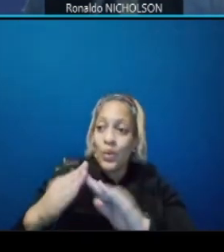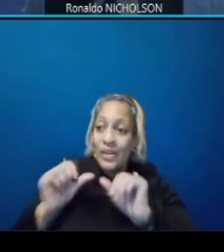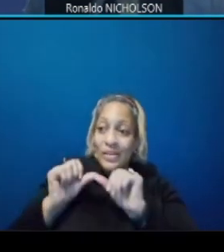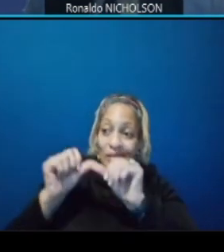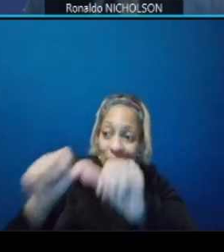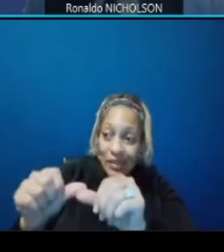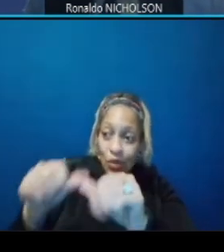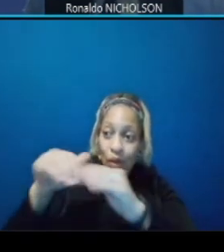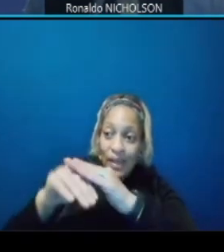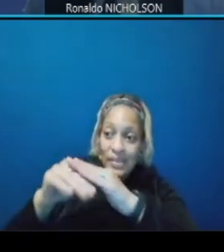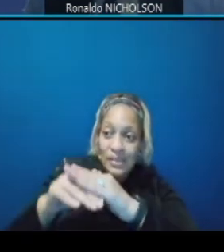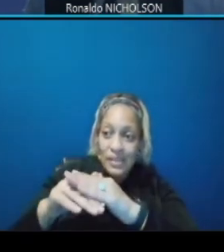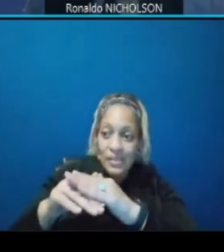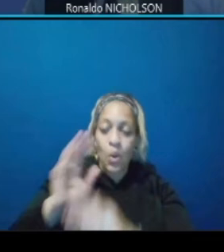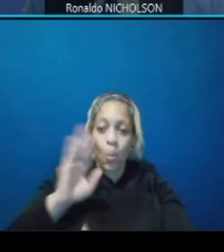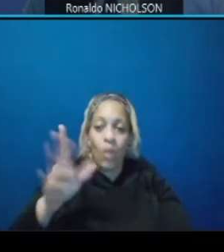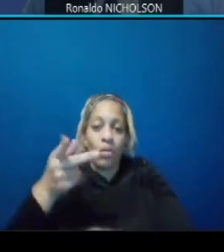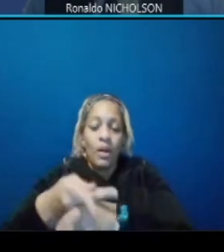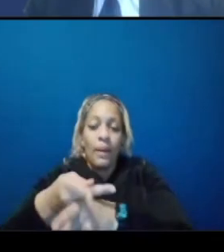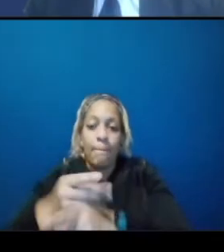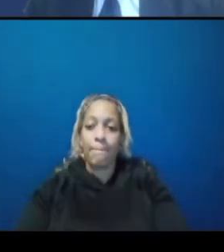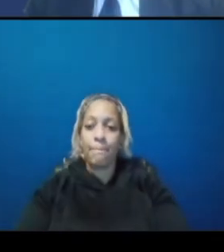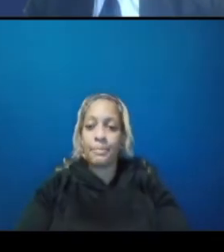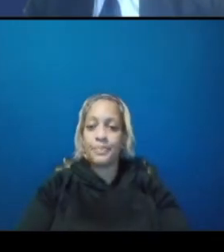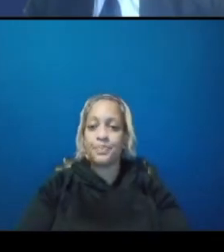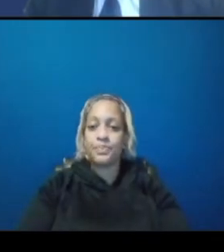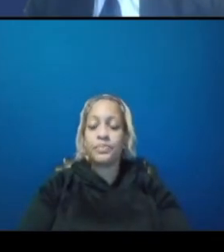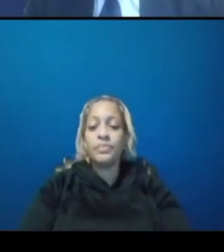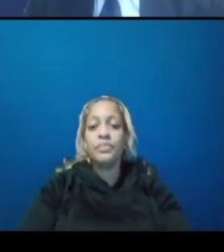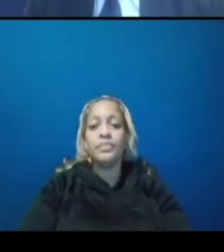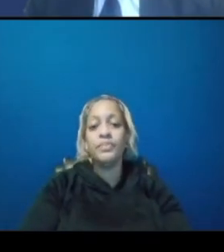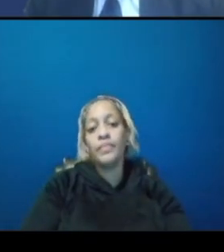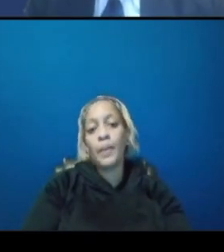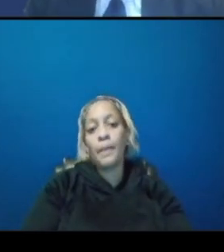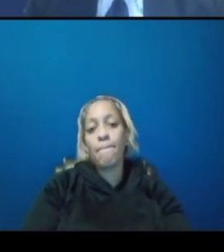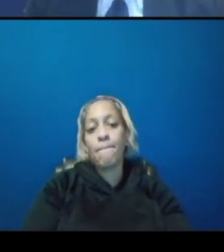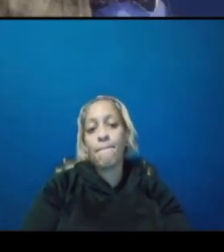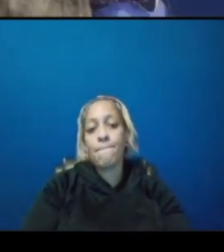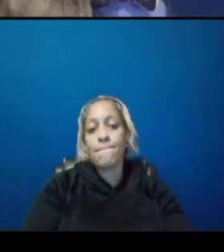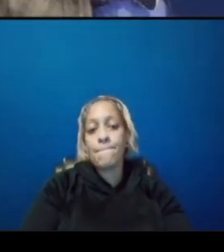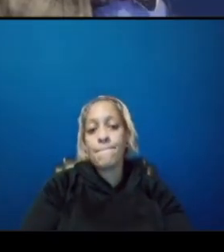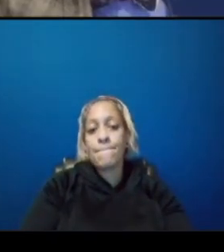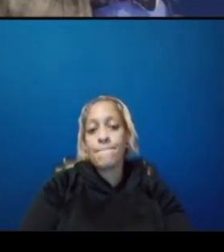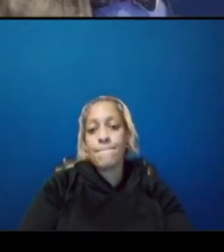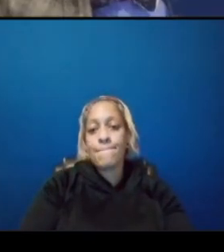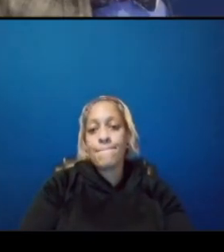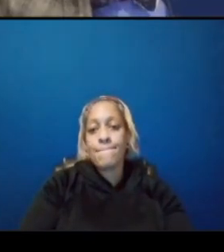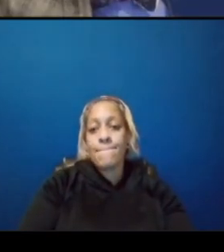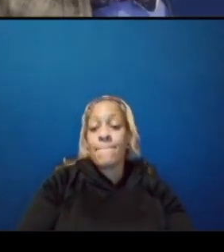thanks nick uh second portion of that will funds be directed to expand anacostia avenue from foot